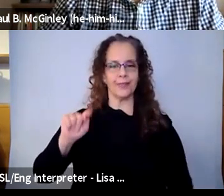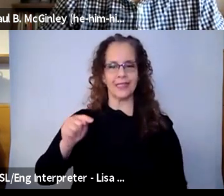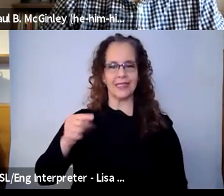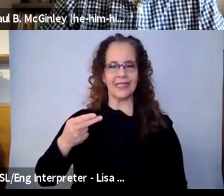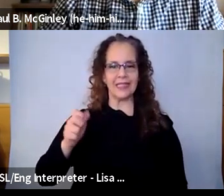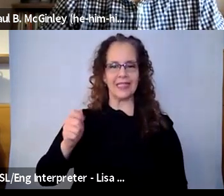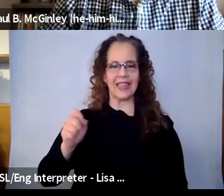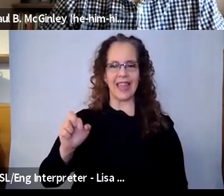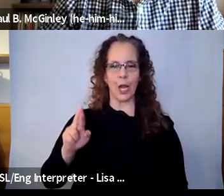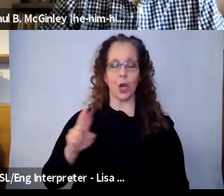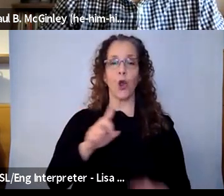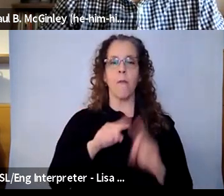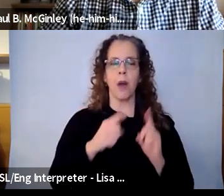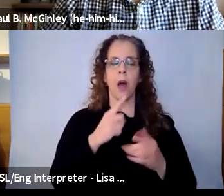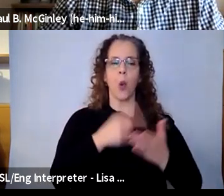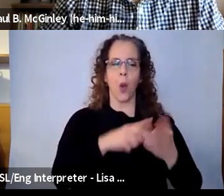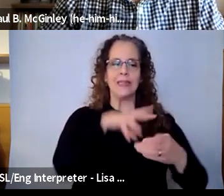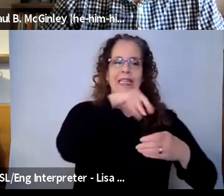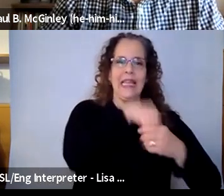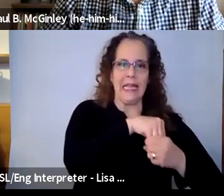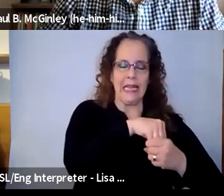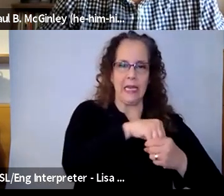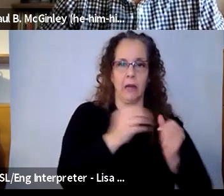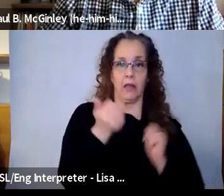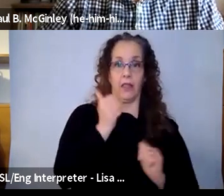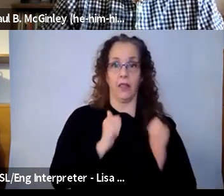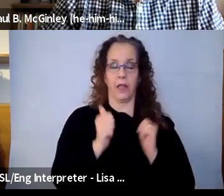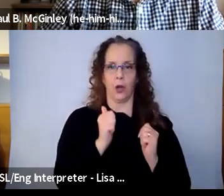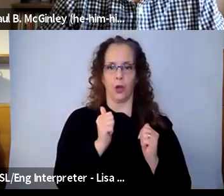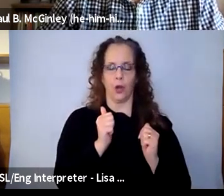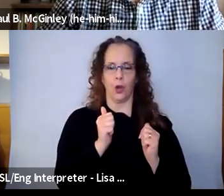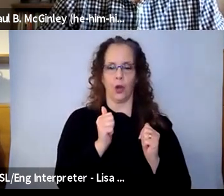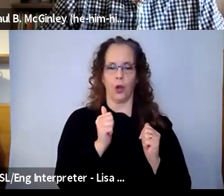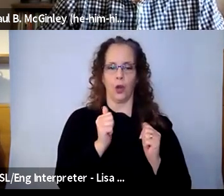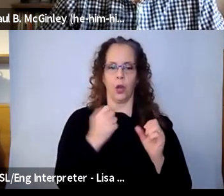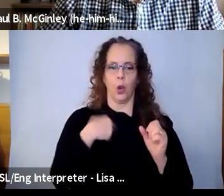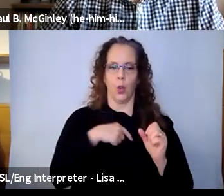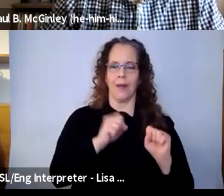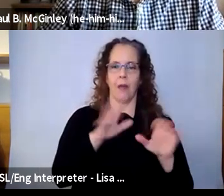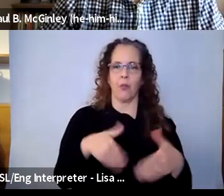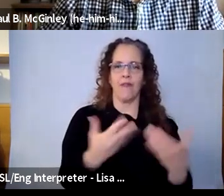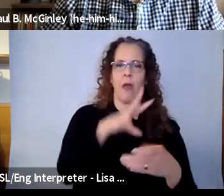love in theater and we find necessary in theater to grow again and develop again?